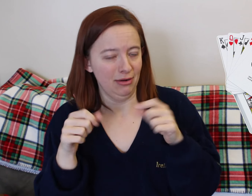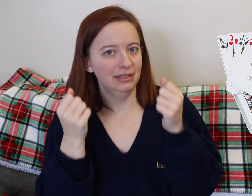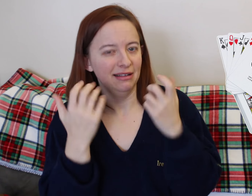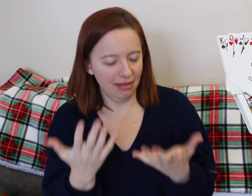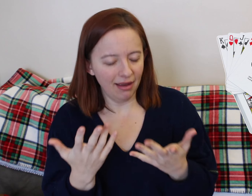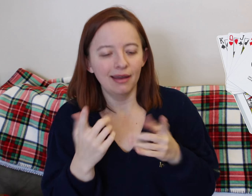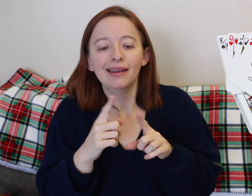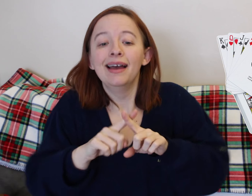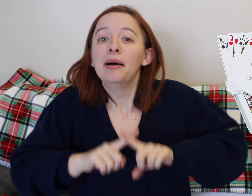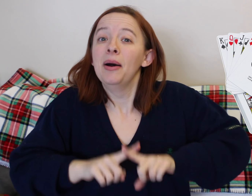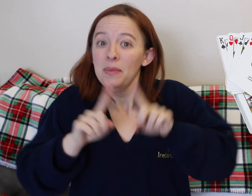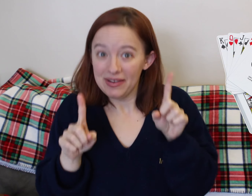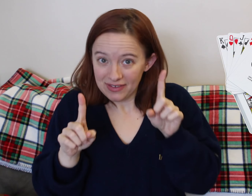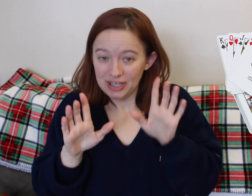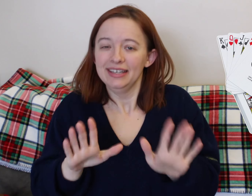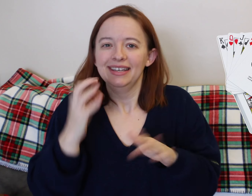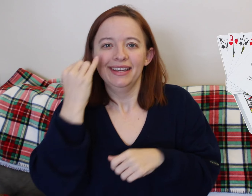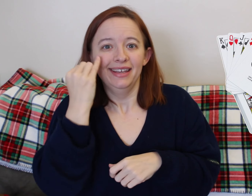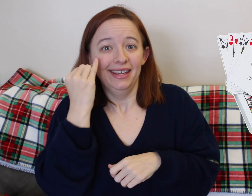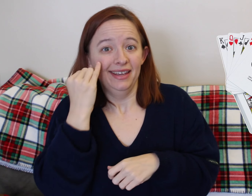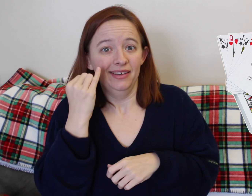If you're induced, yes, bring them.